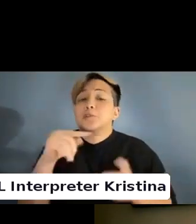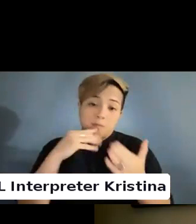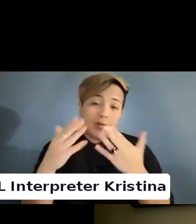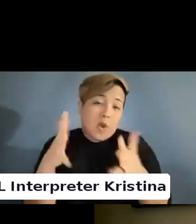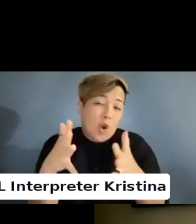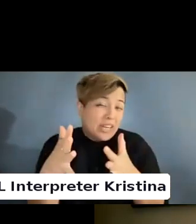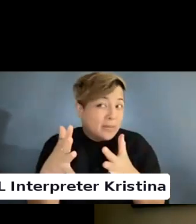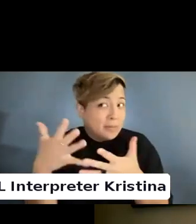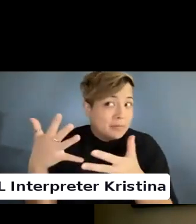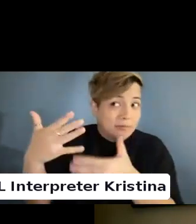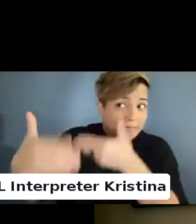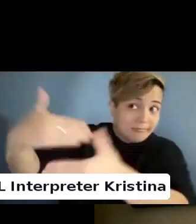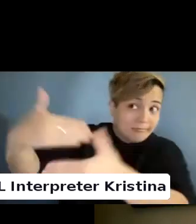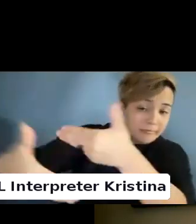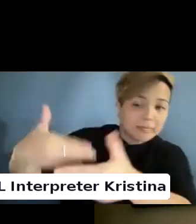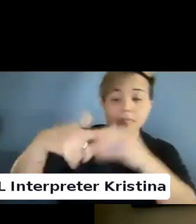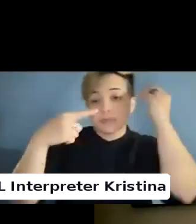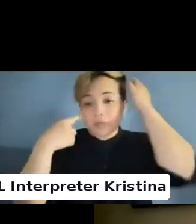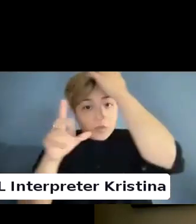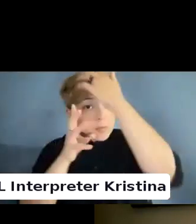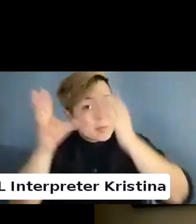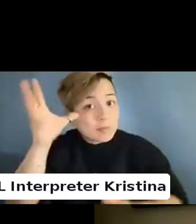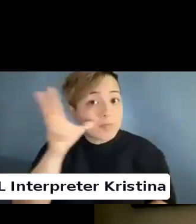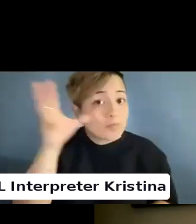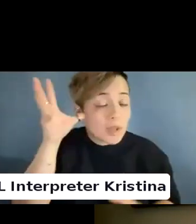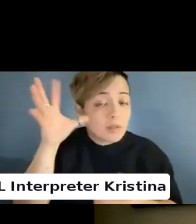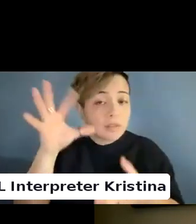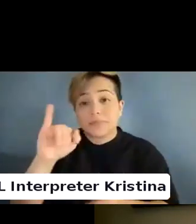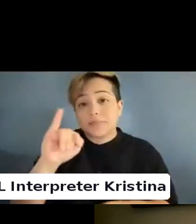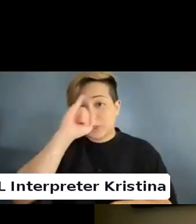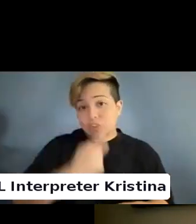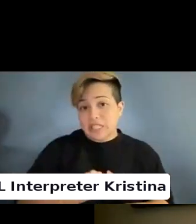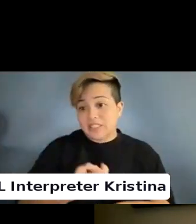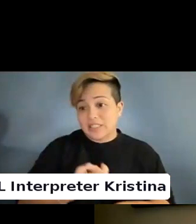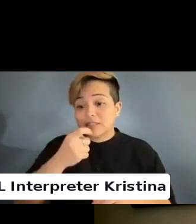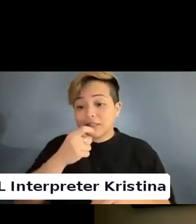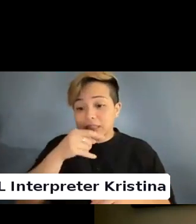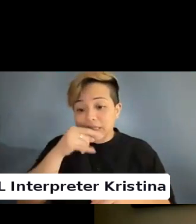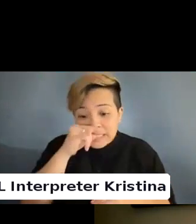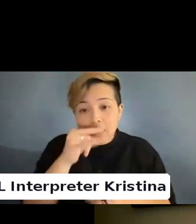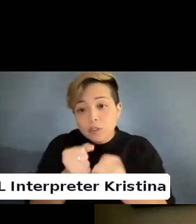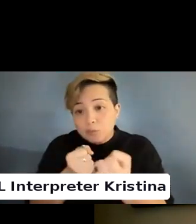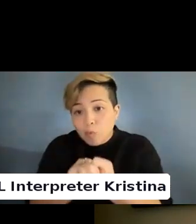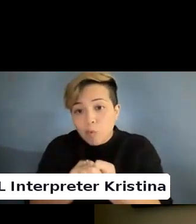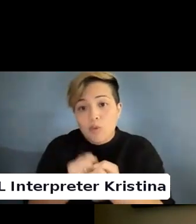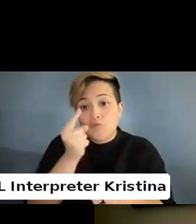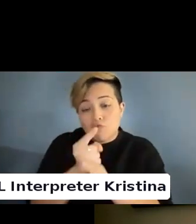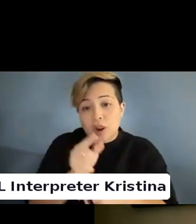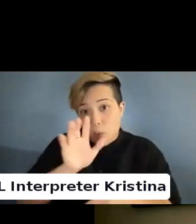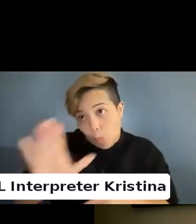been done. But for the parents of intersect kids who are supporting the right way to raise and